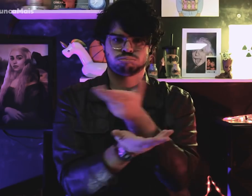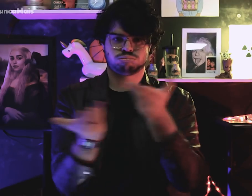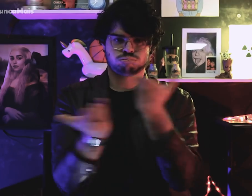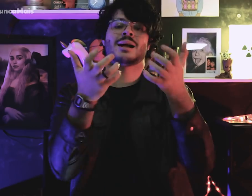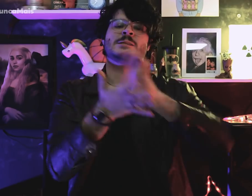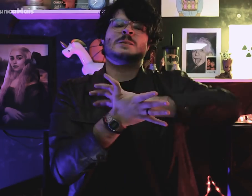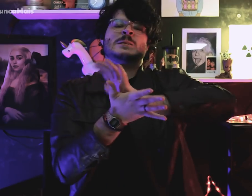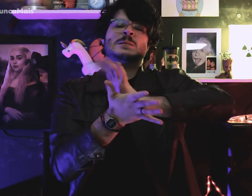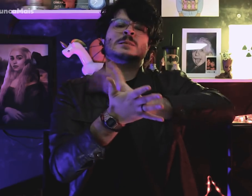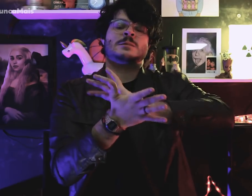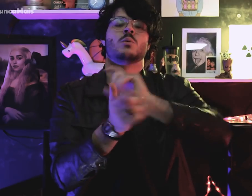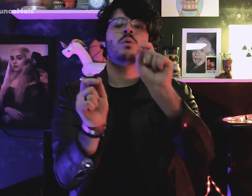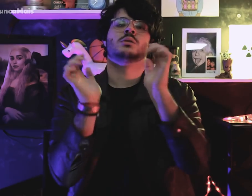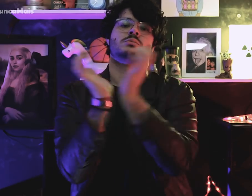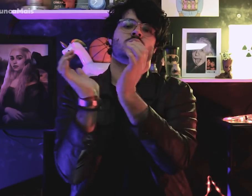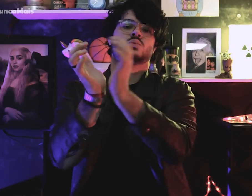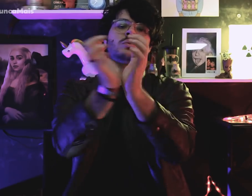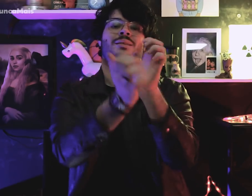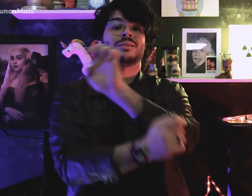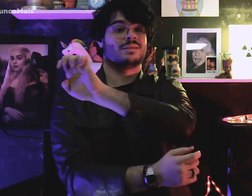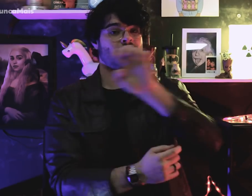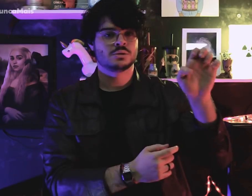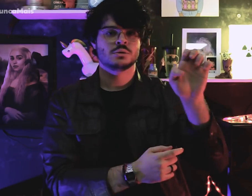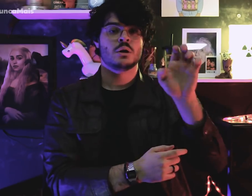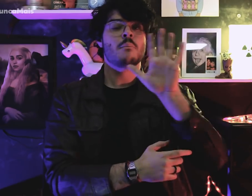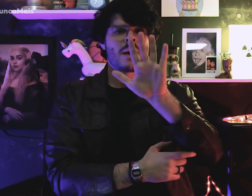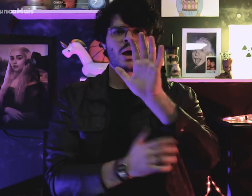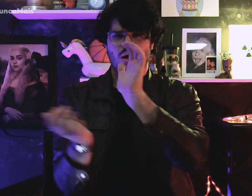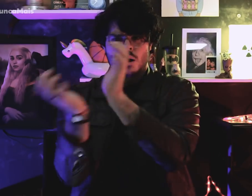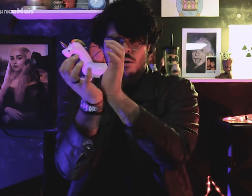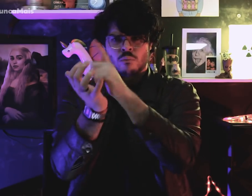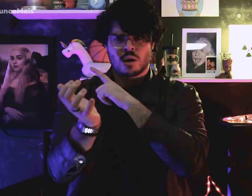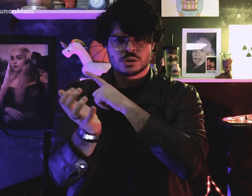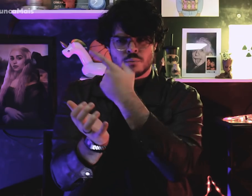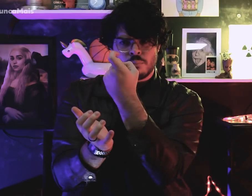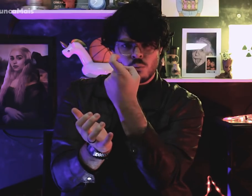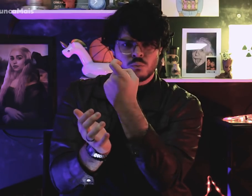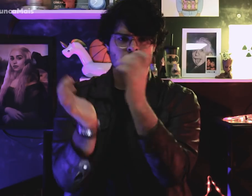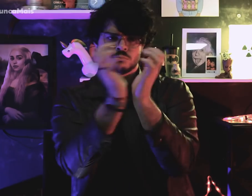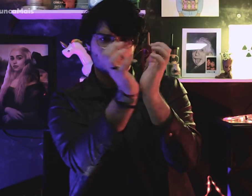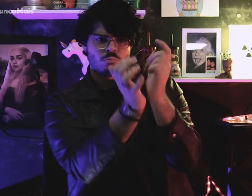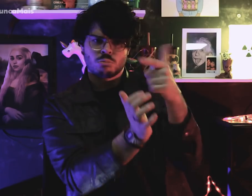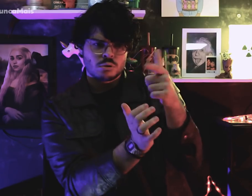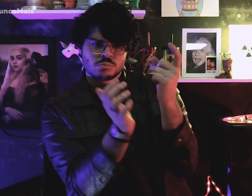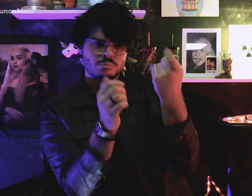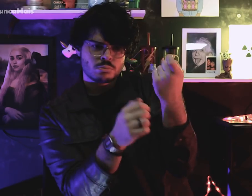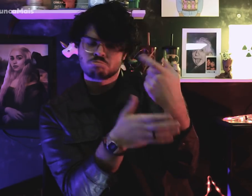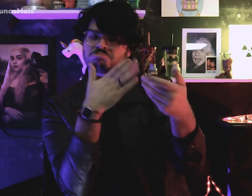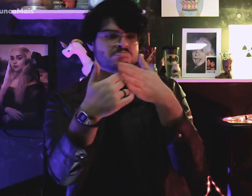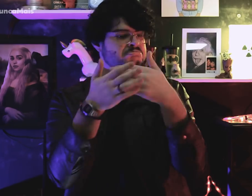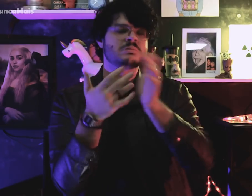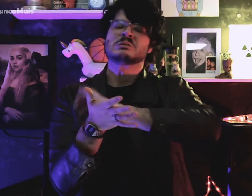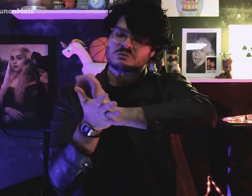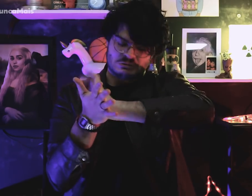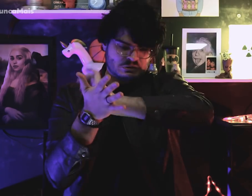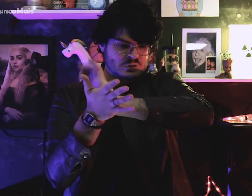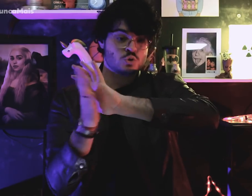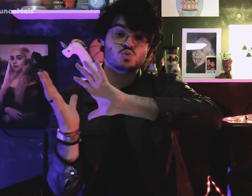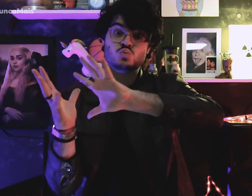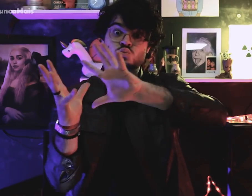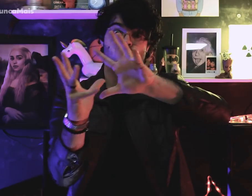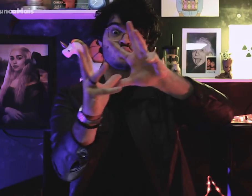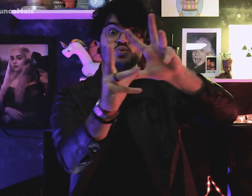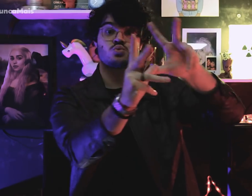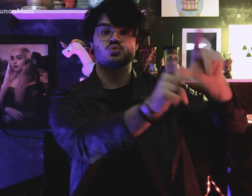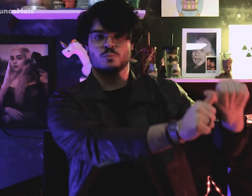to bring down all organizations far-left, armed or not.